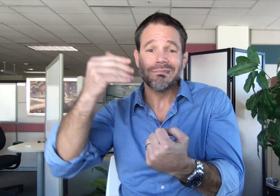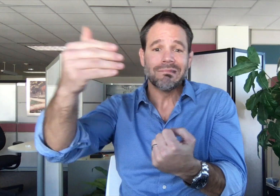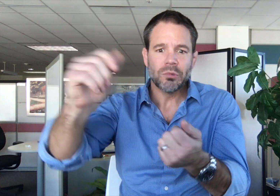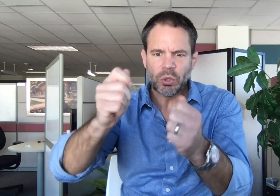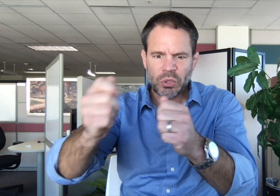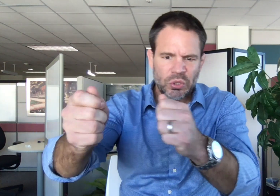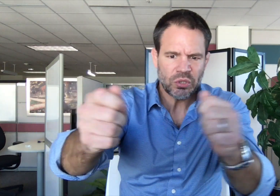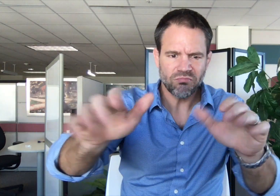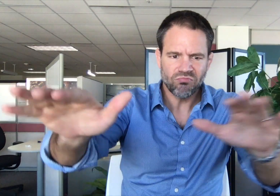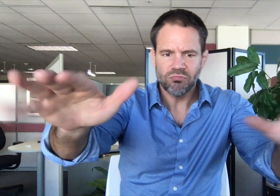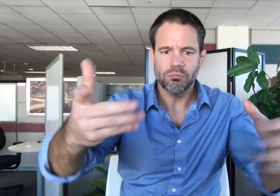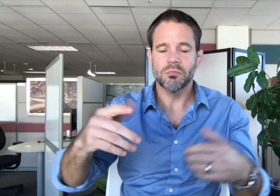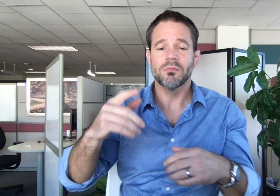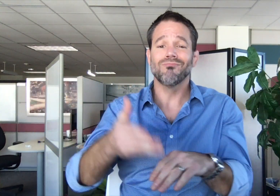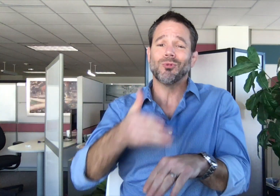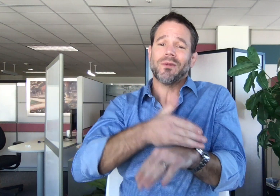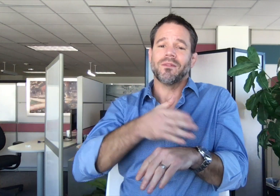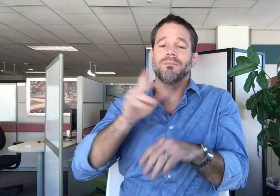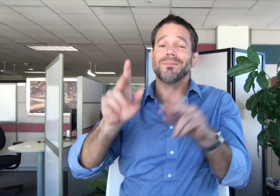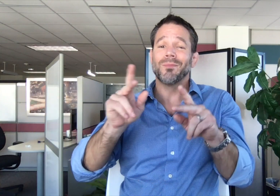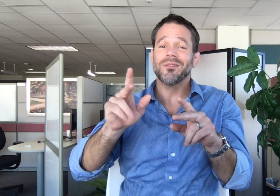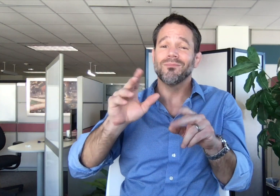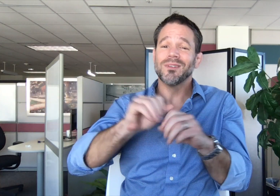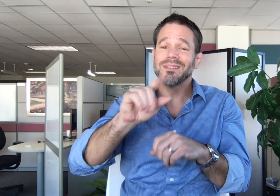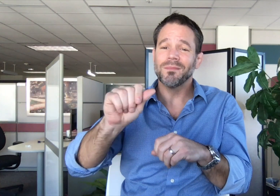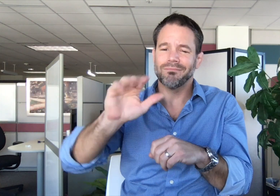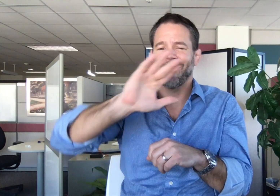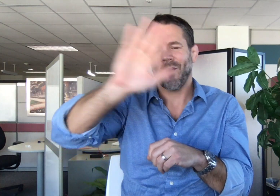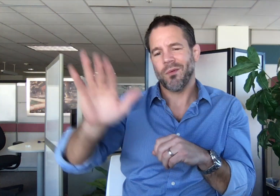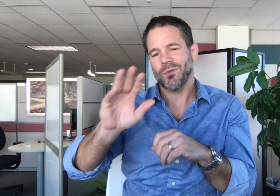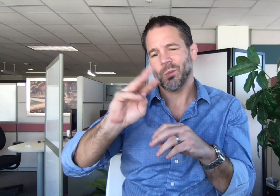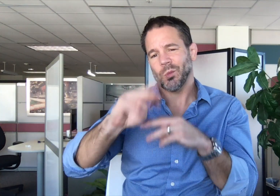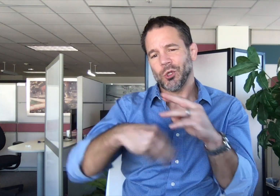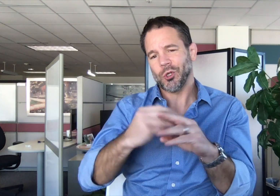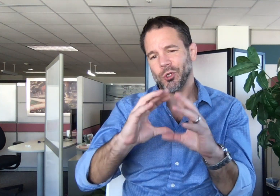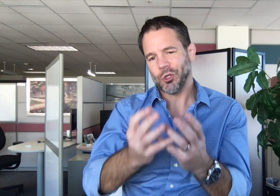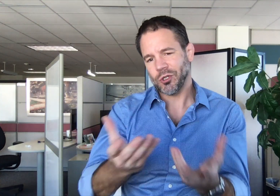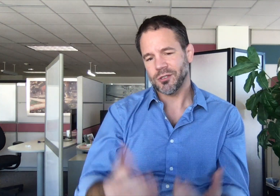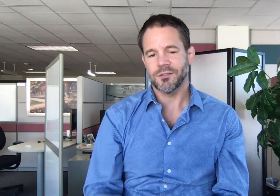for the vulnerable population worldwide.